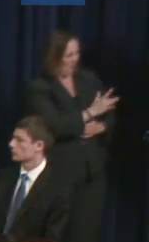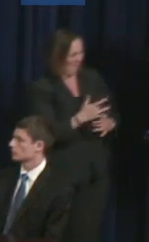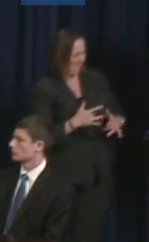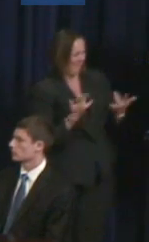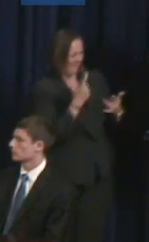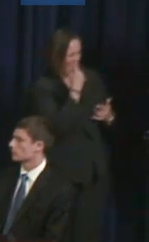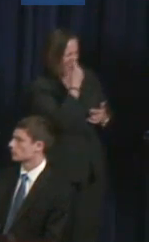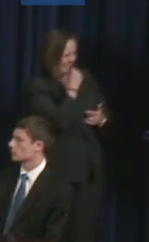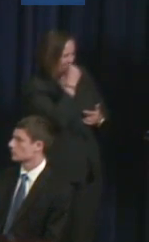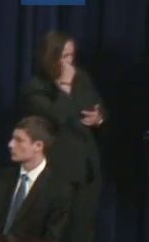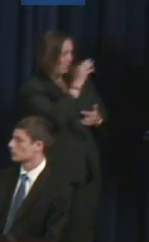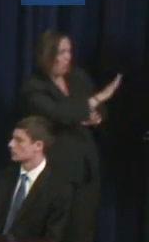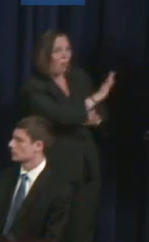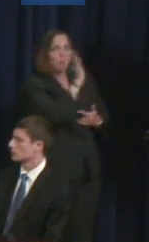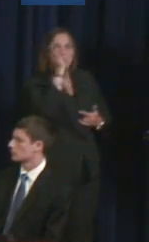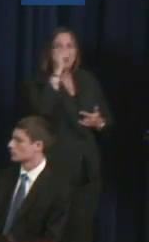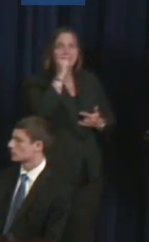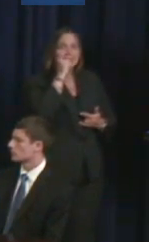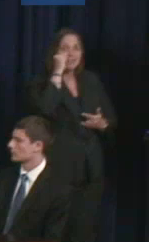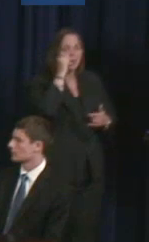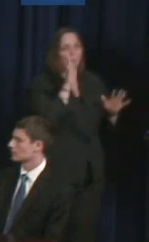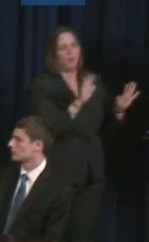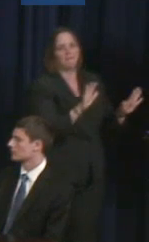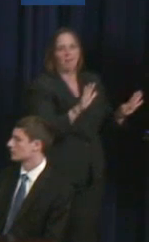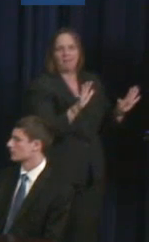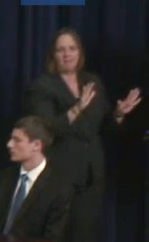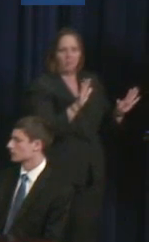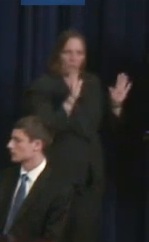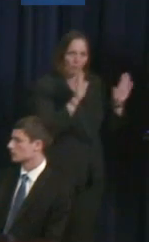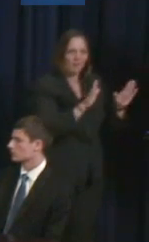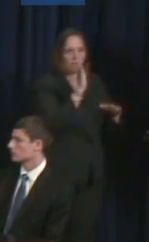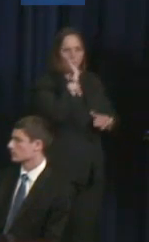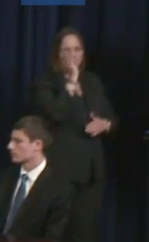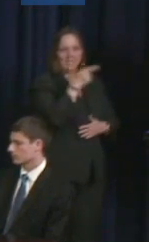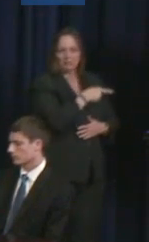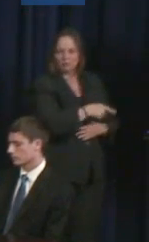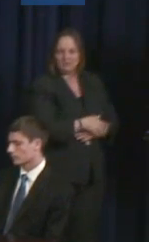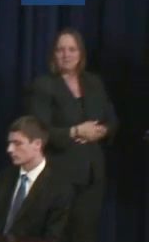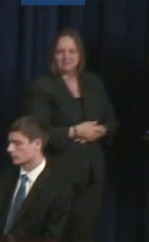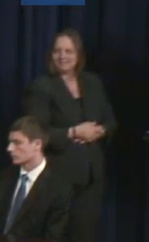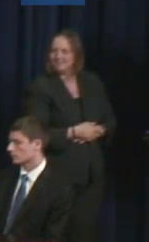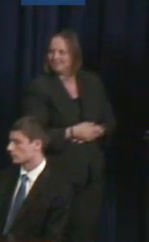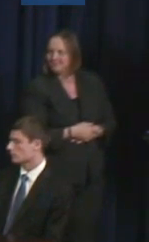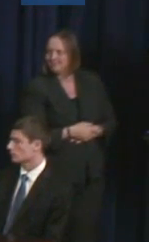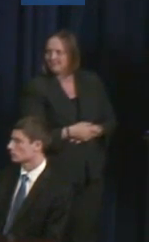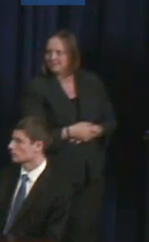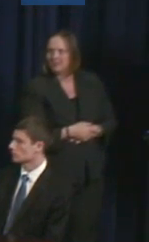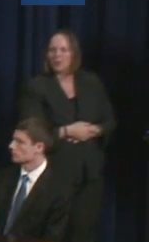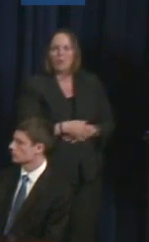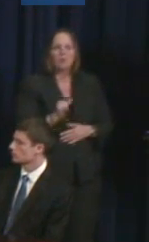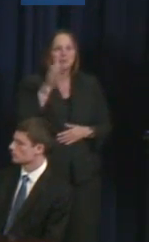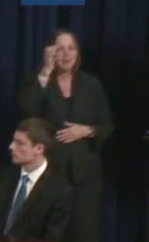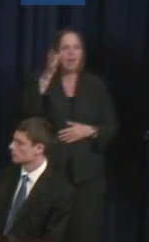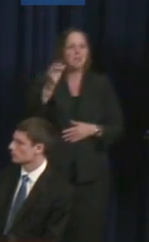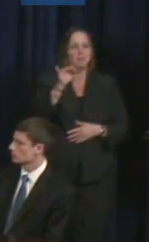great presentation. And the issue around interfaith collaboration is